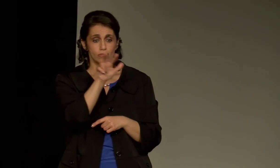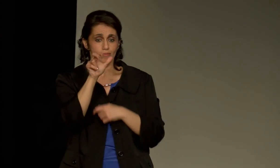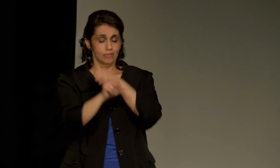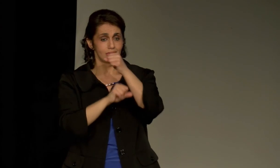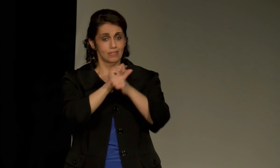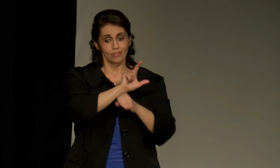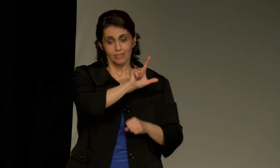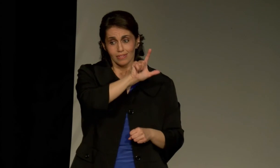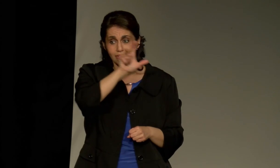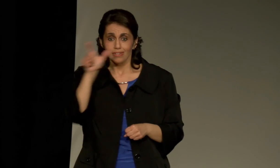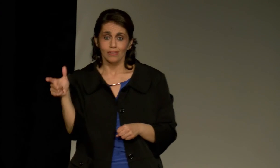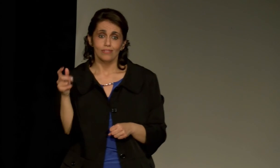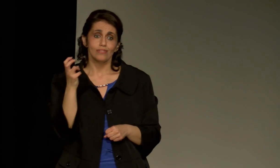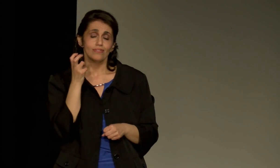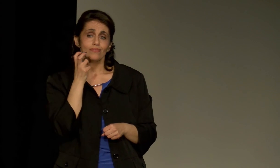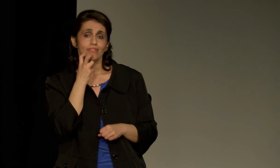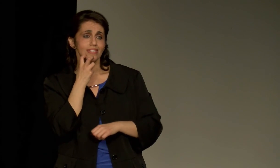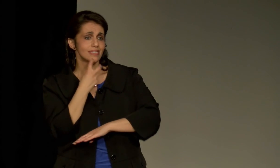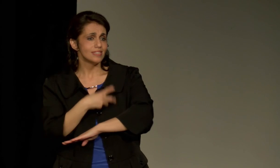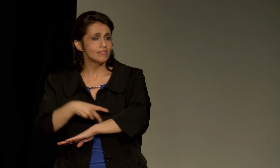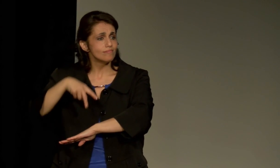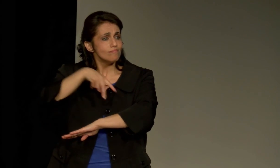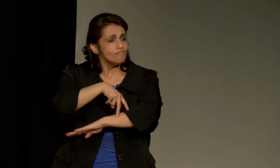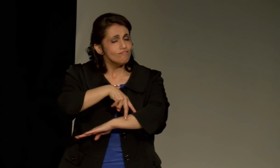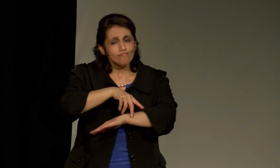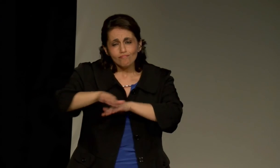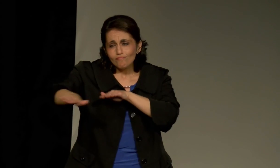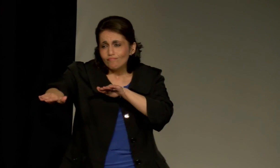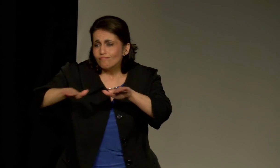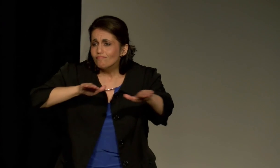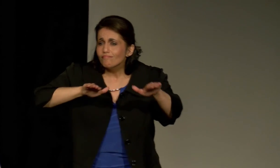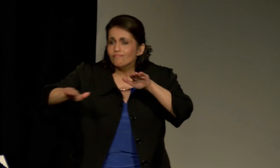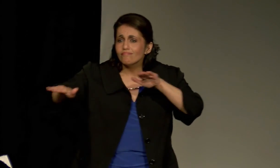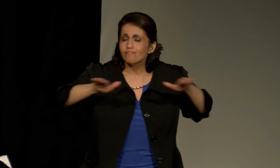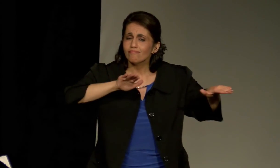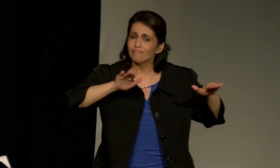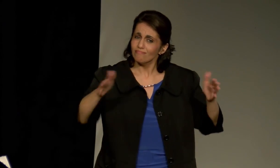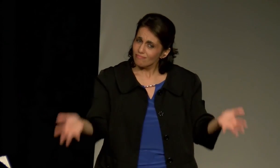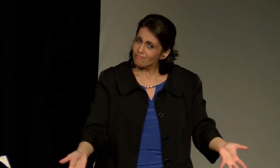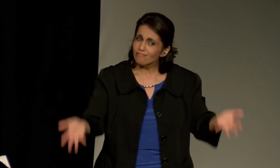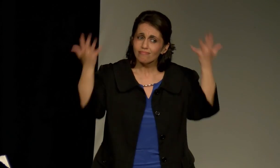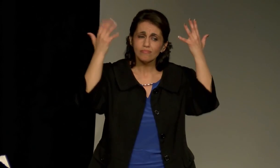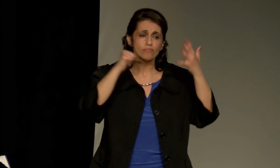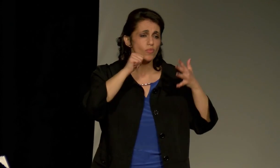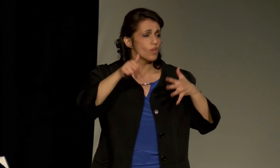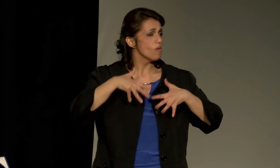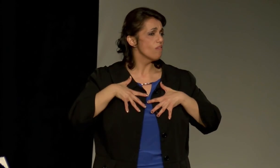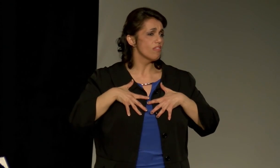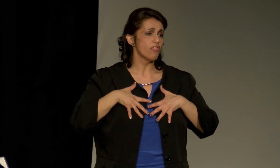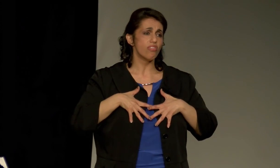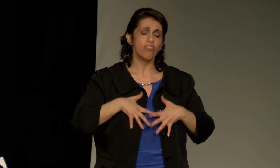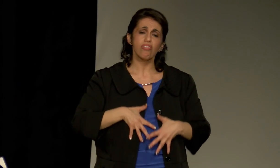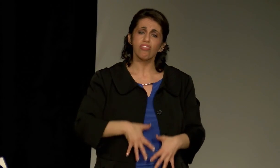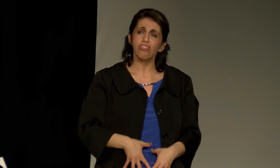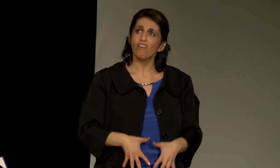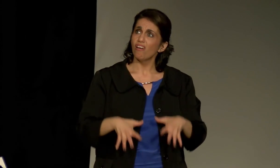That was in 1880, so 1913, 33 years later, George Veditz was working hard to get the